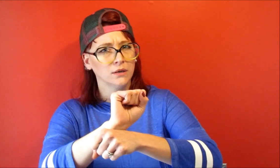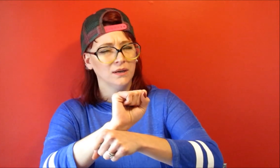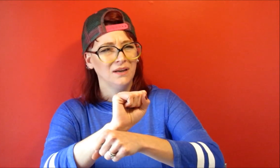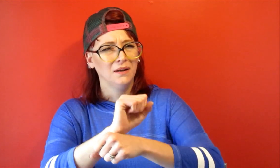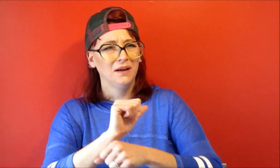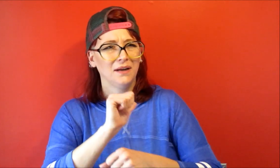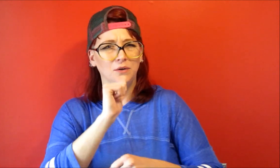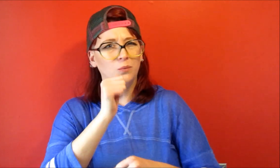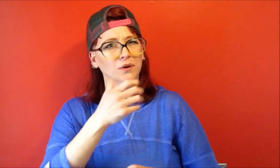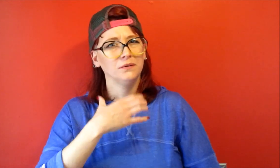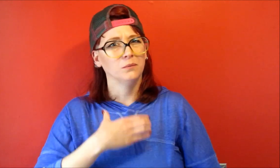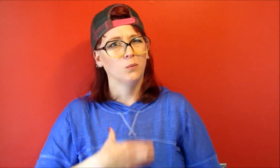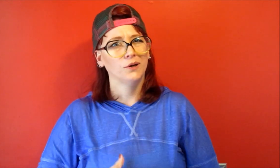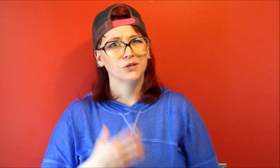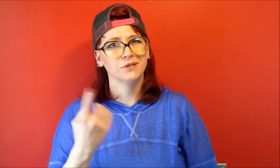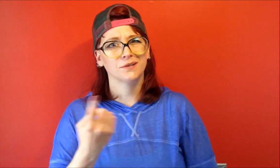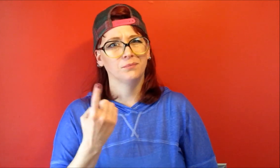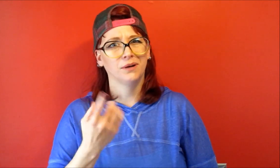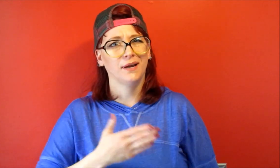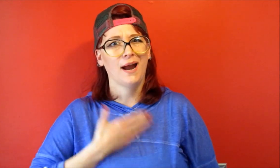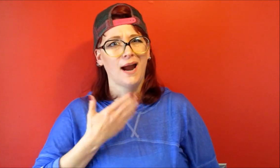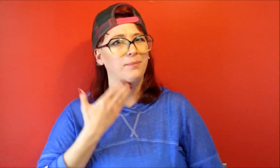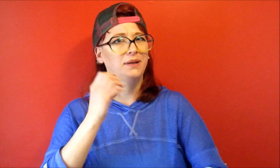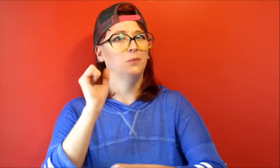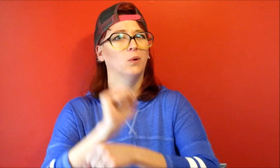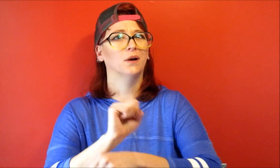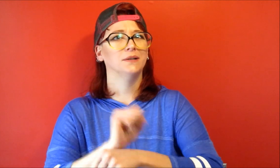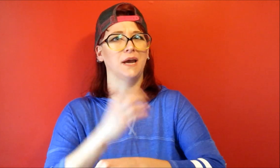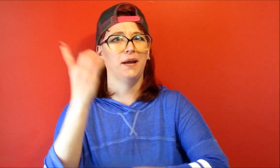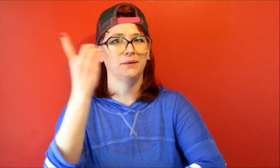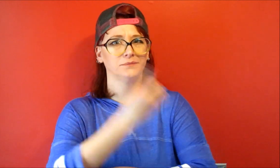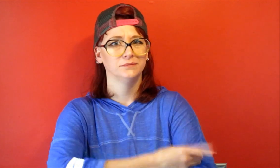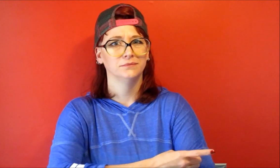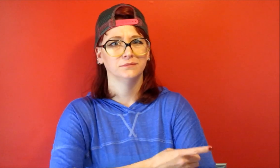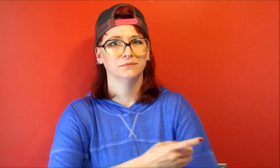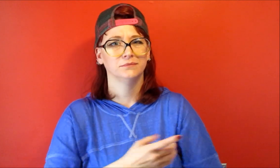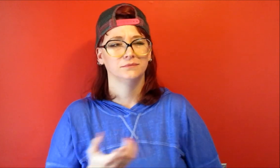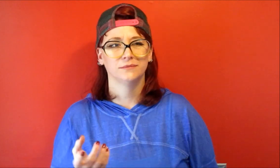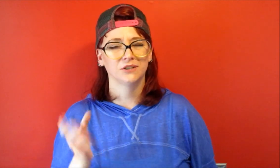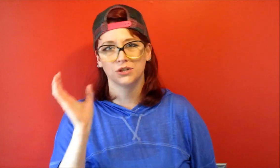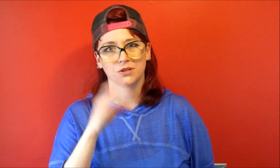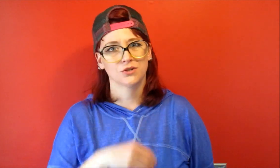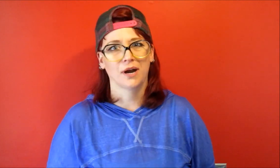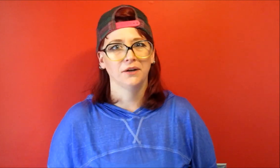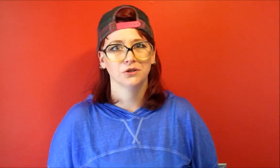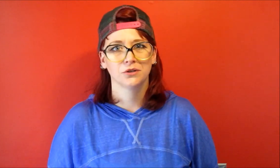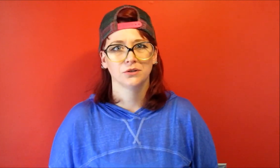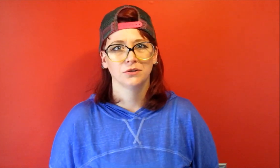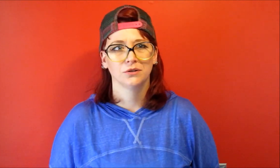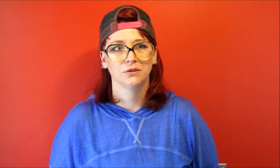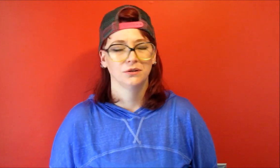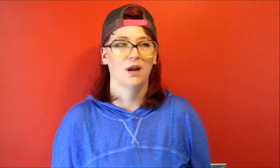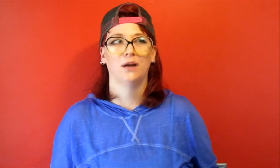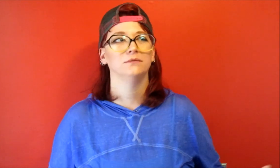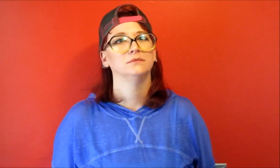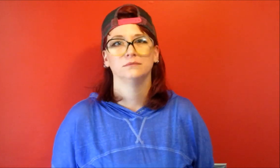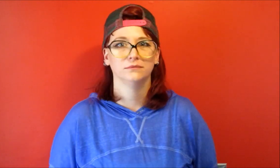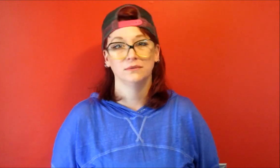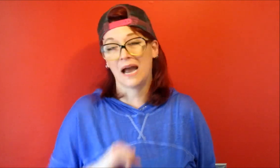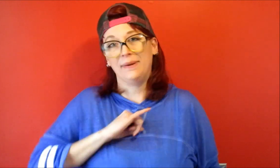you wouldn't wish somebody a happy workday that's just strange I mean I